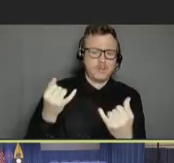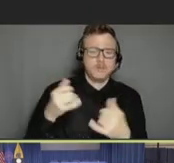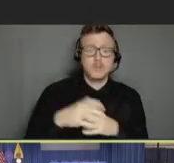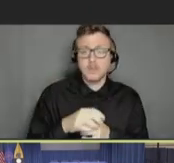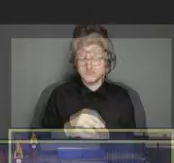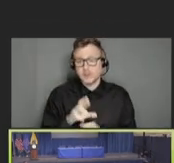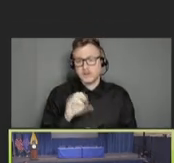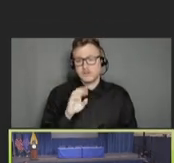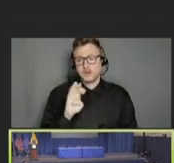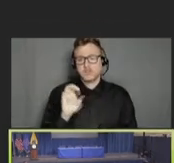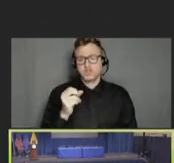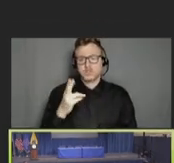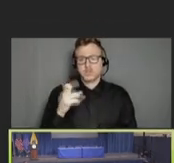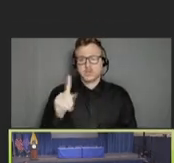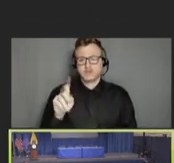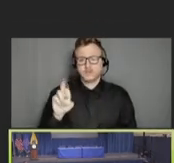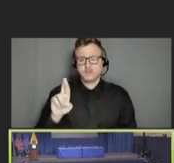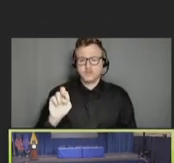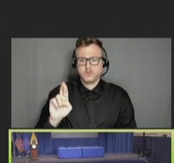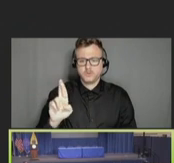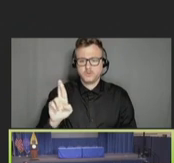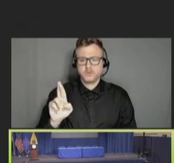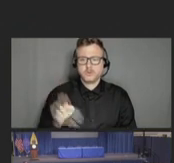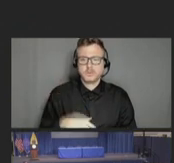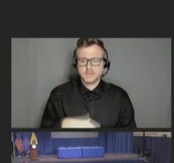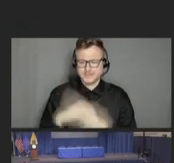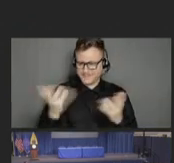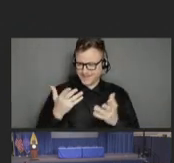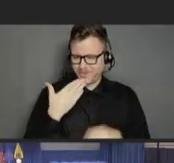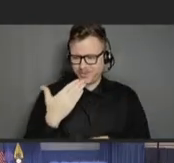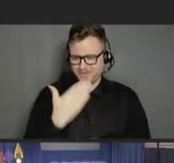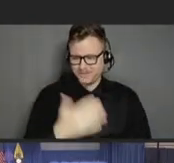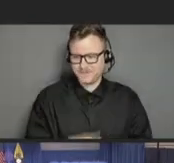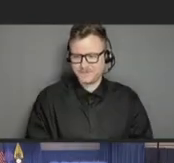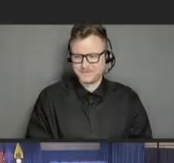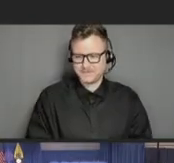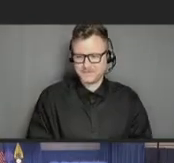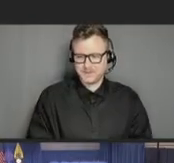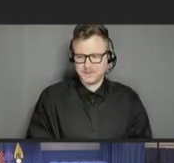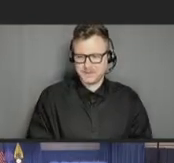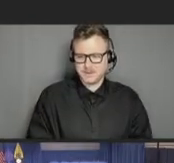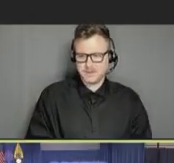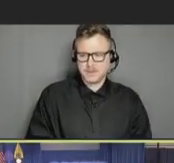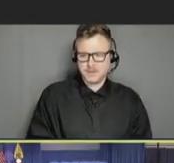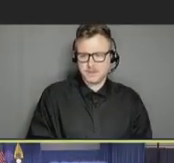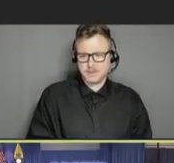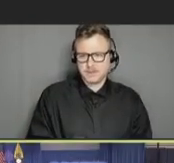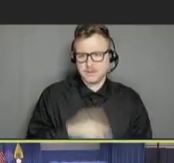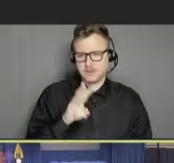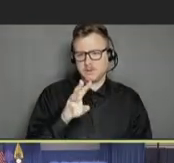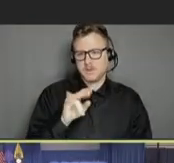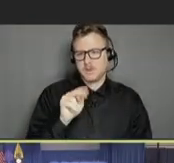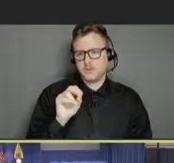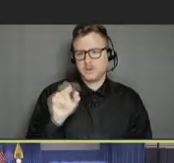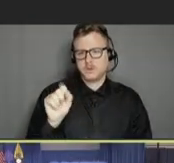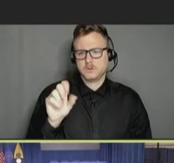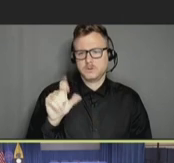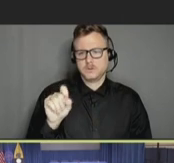Robert Schechter: Present. Thank you. Ann Aikin: Morning. Winona Stoltzfus? Winona Stoltzfus: Good morning. I'm present. Ann Aikin: Good morning. Geeta Swamy?